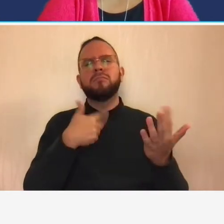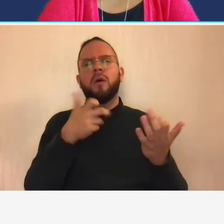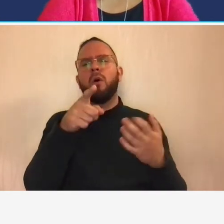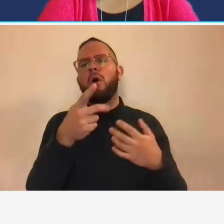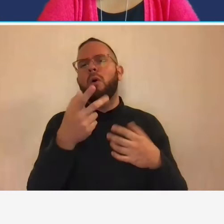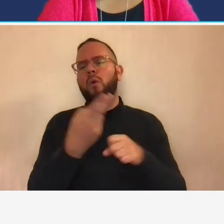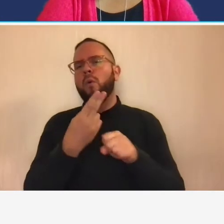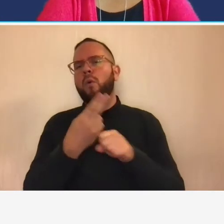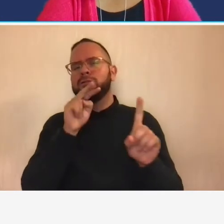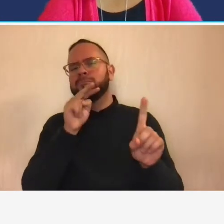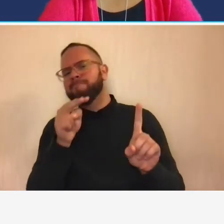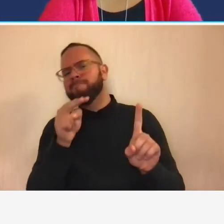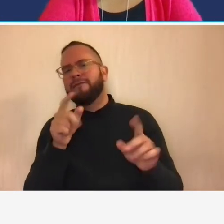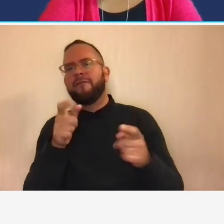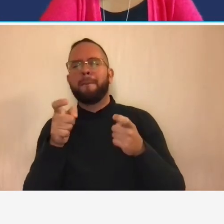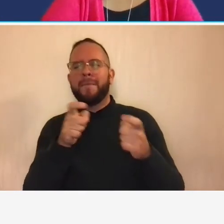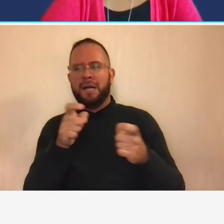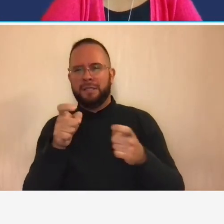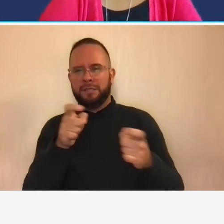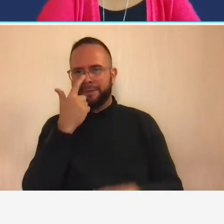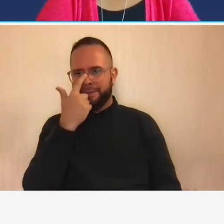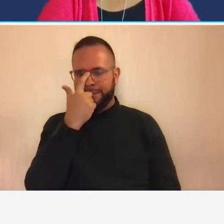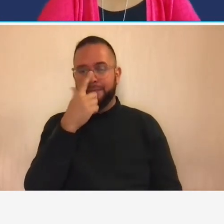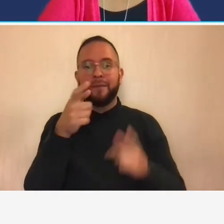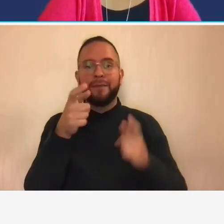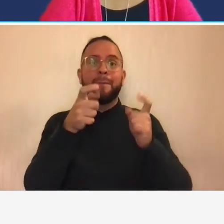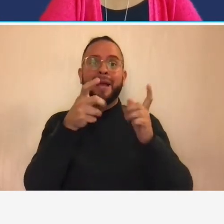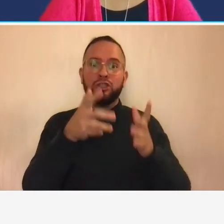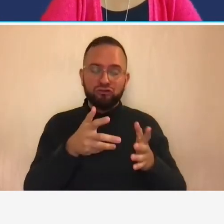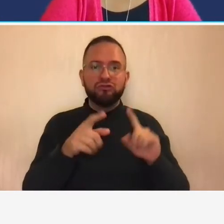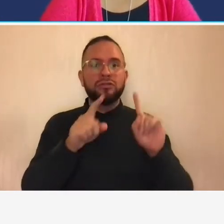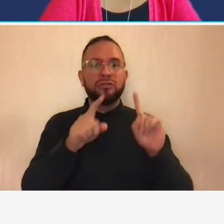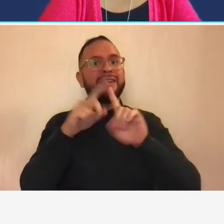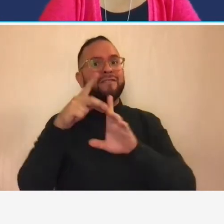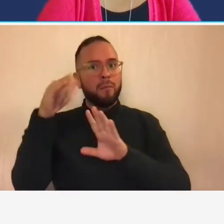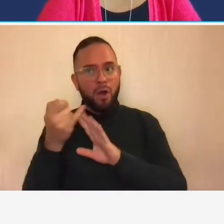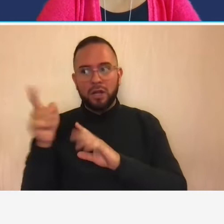also so your managers on your different projects they use the accounting information for decision